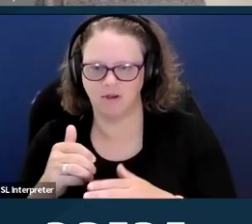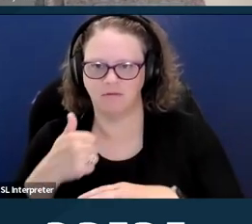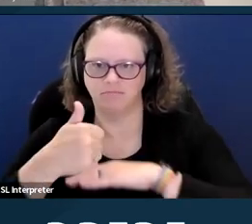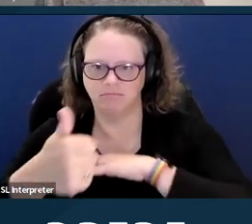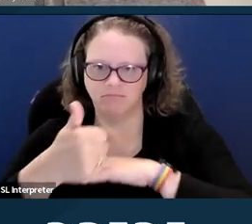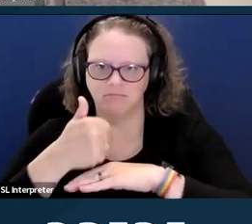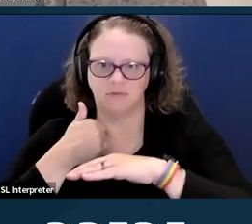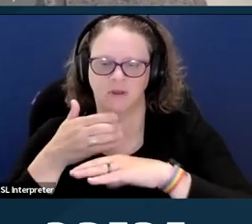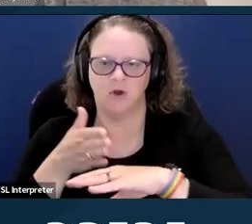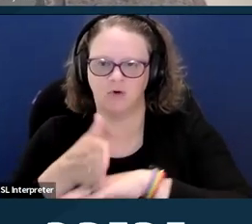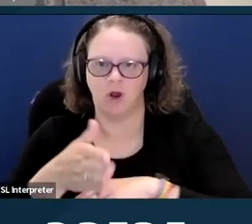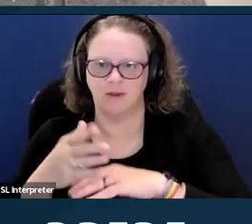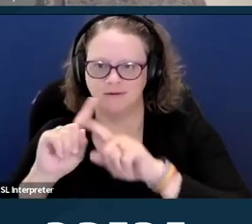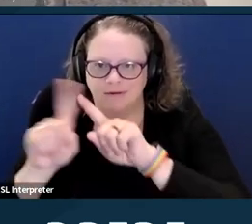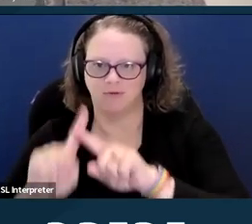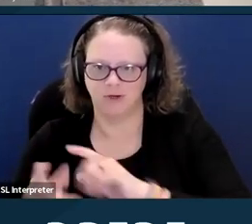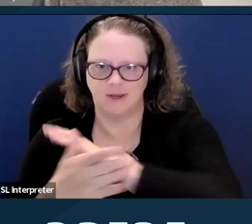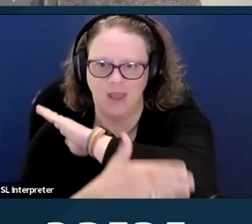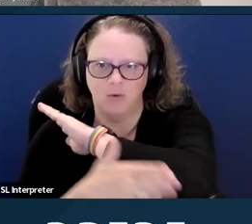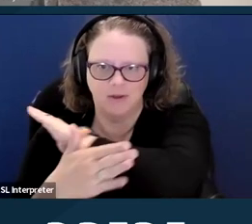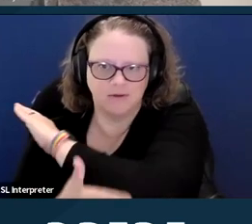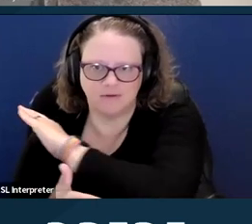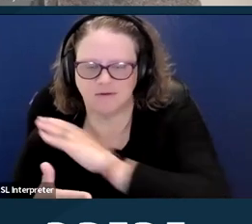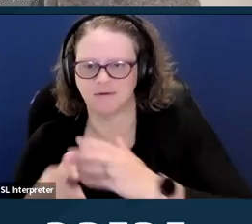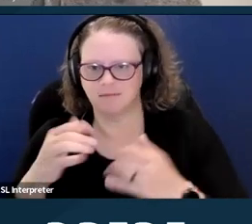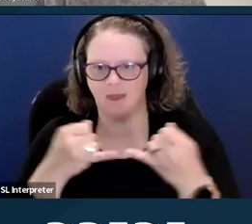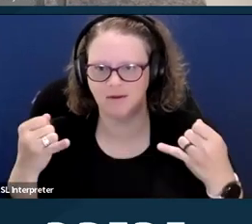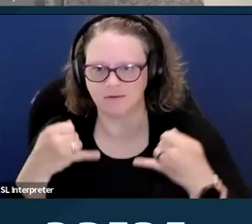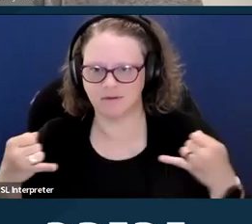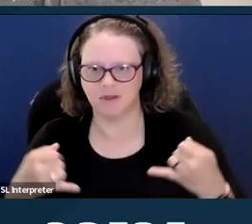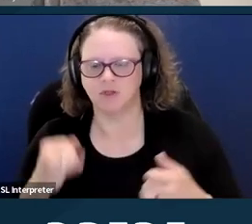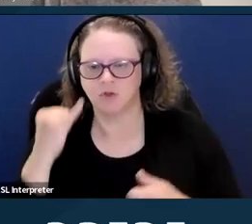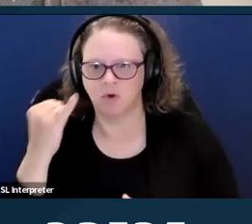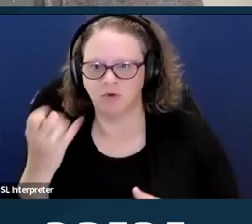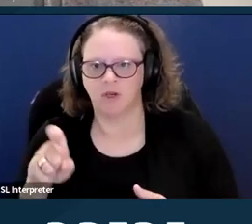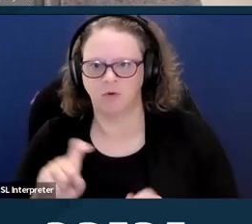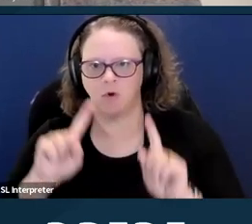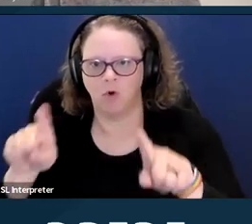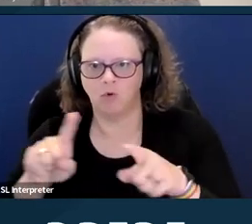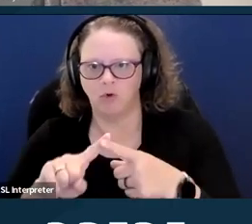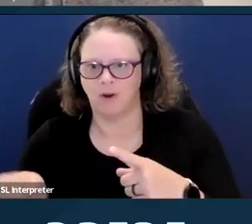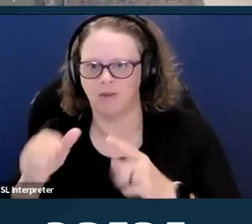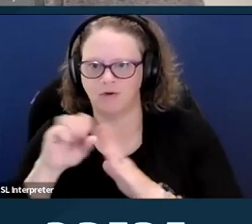So if you need to get to an appointment in a different county or in a different state, that's not an option.